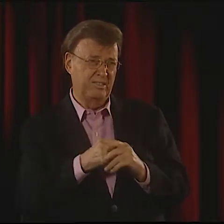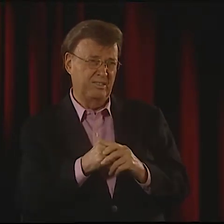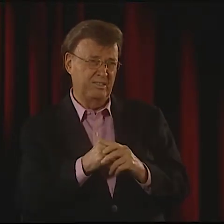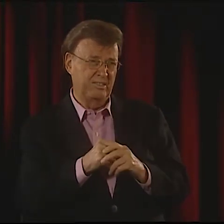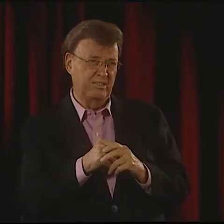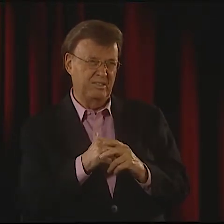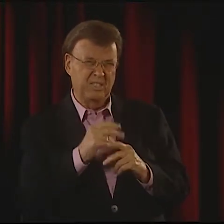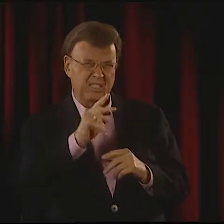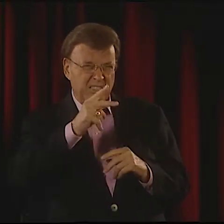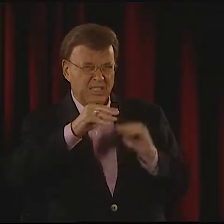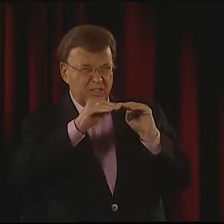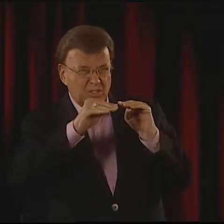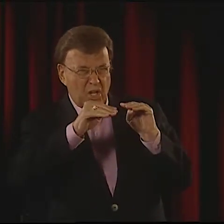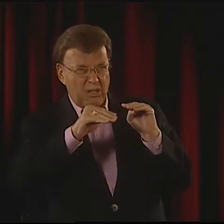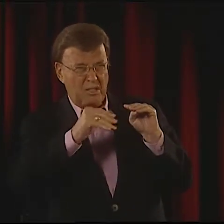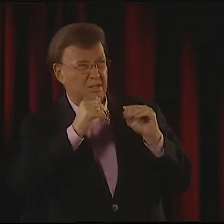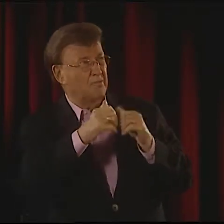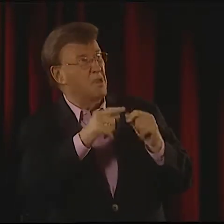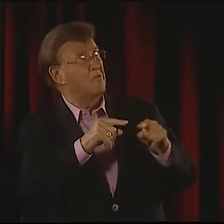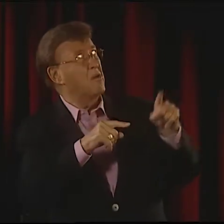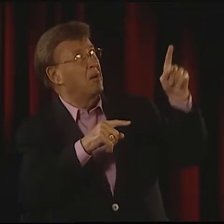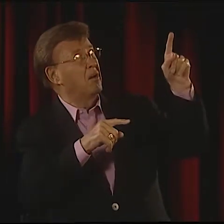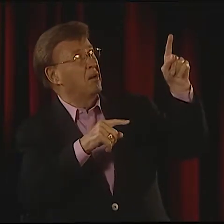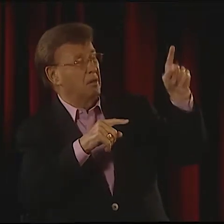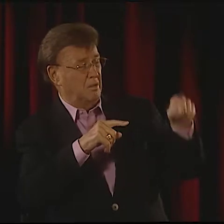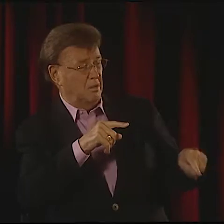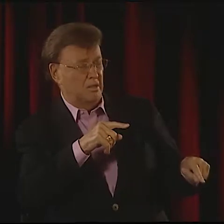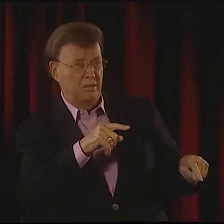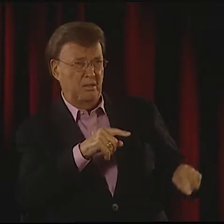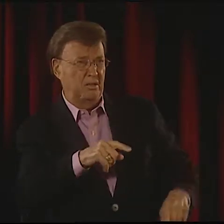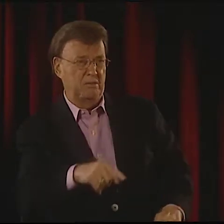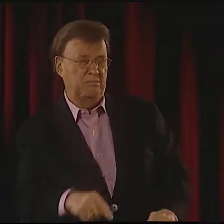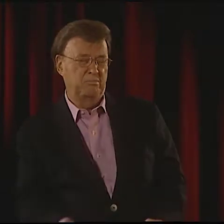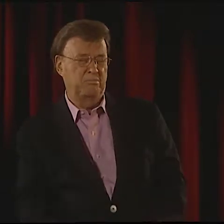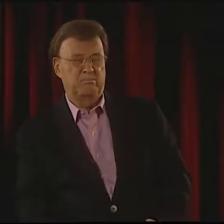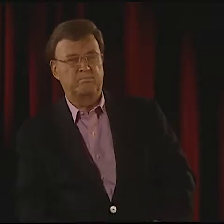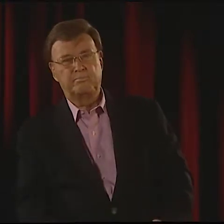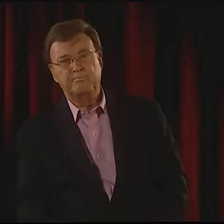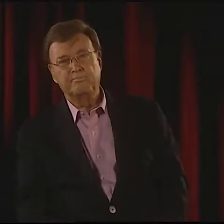SHE MIGHT NOT HAVE DIED. FROM THE SECOND FLOOR, THAT'S NOT THAT FAR.